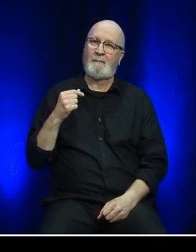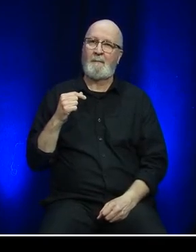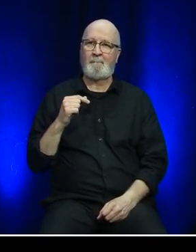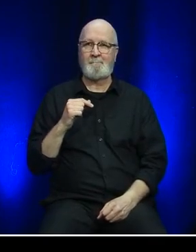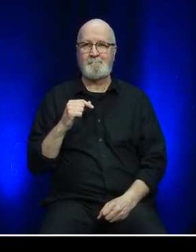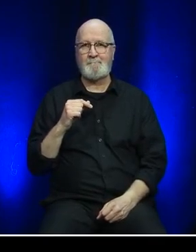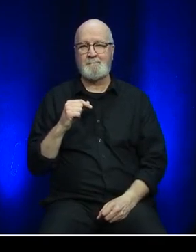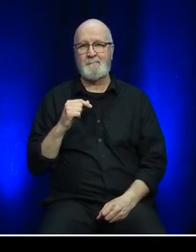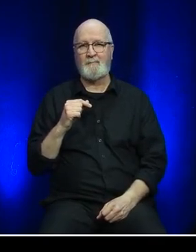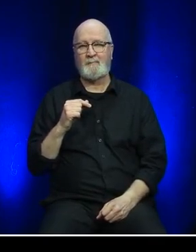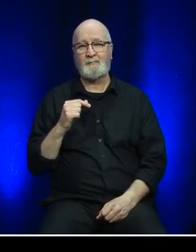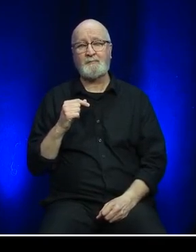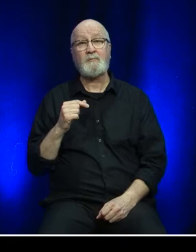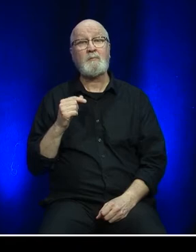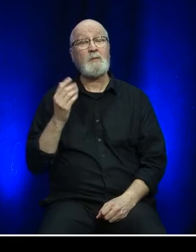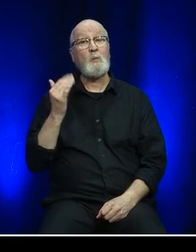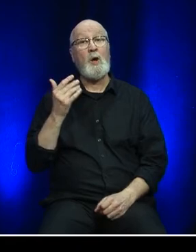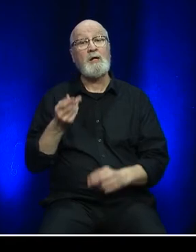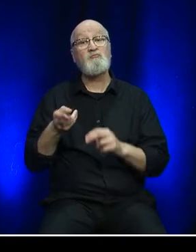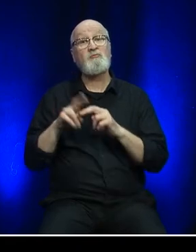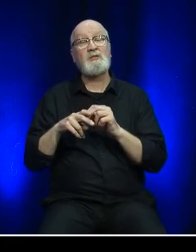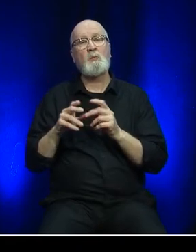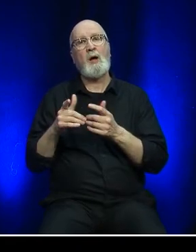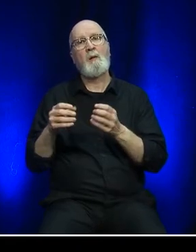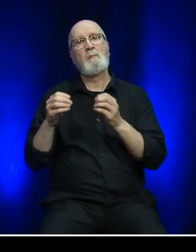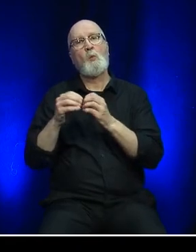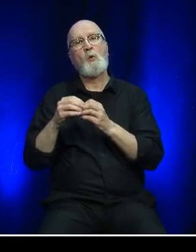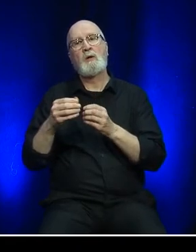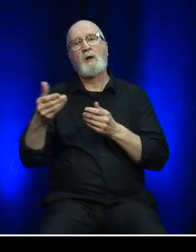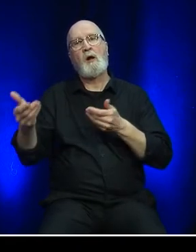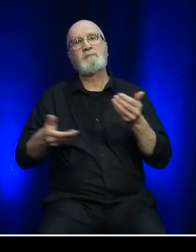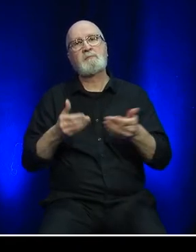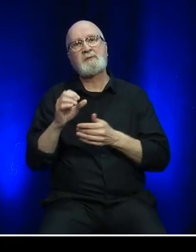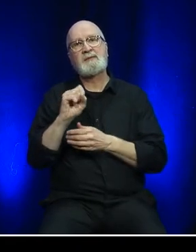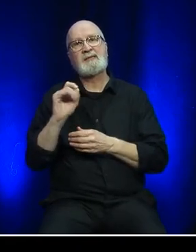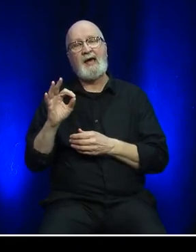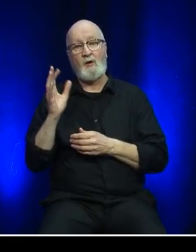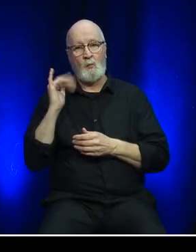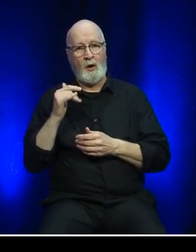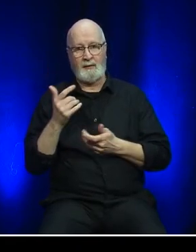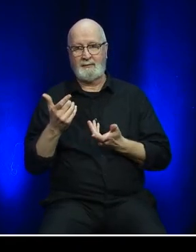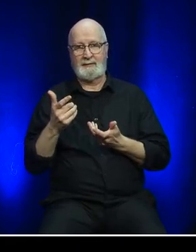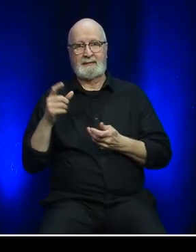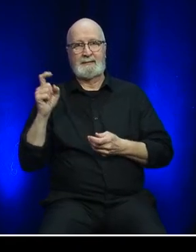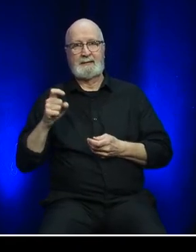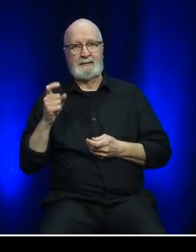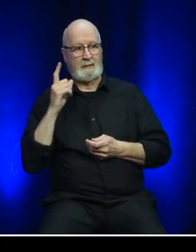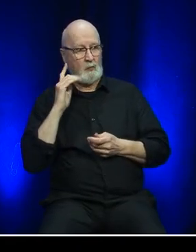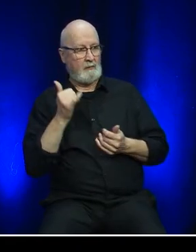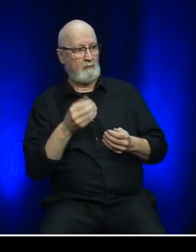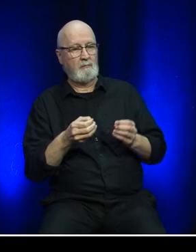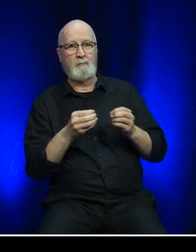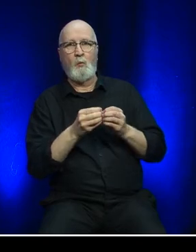This was due to increased staffing complements to meet operational requirements related to greater